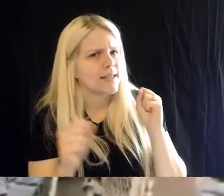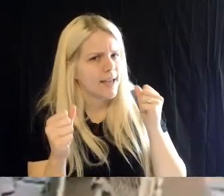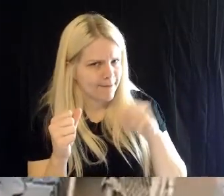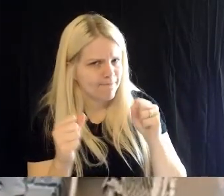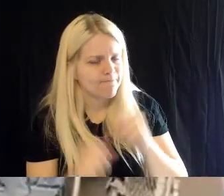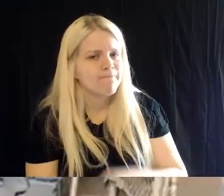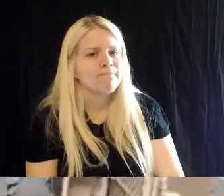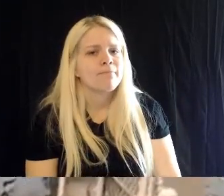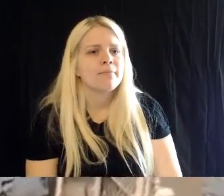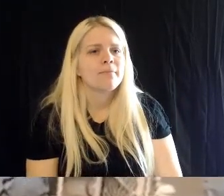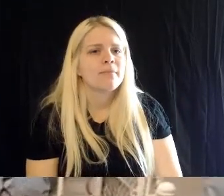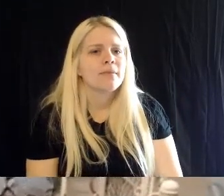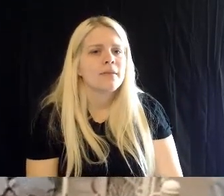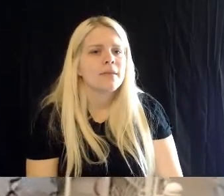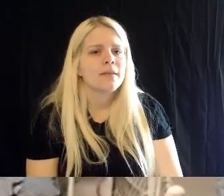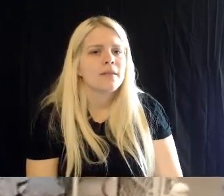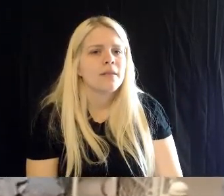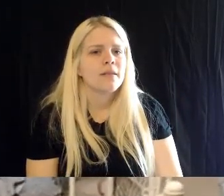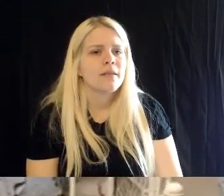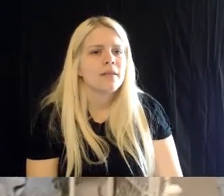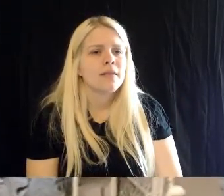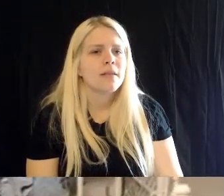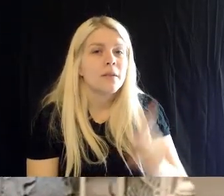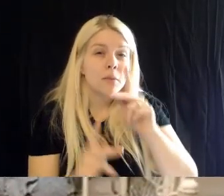remember an iguana in here. Is the iguanas still here? Or no?